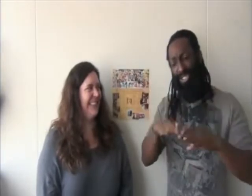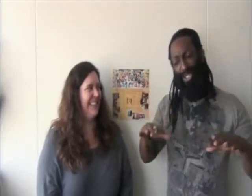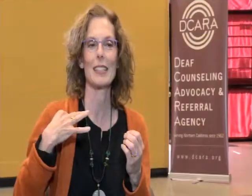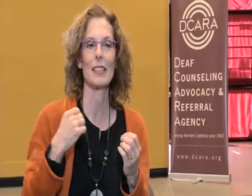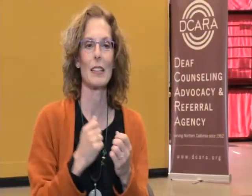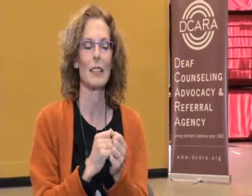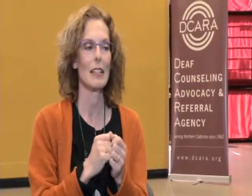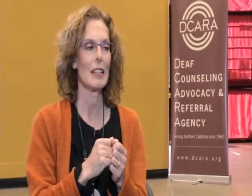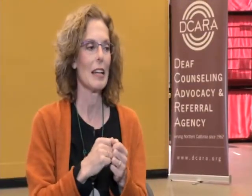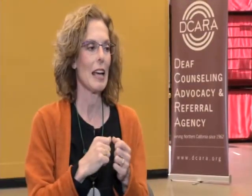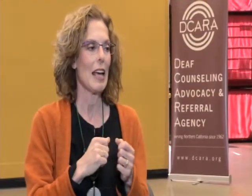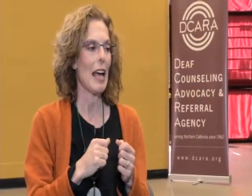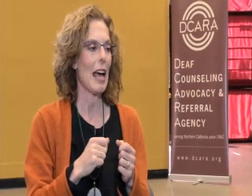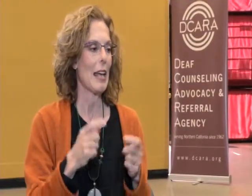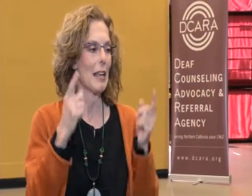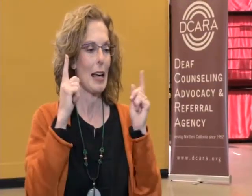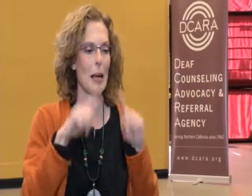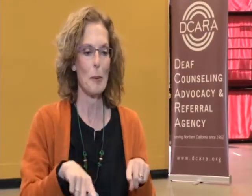The head of Community Relations got started there as a student.